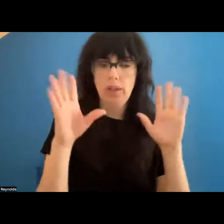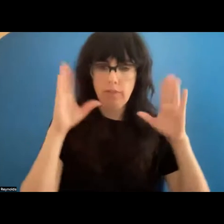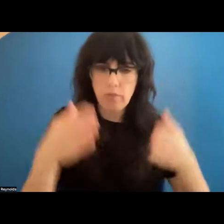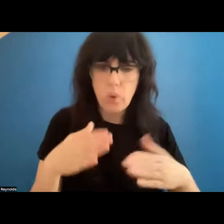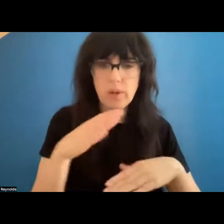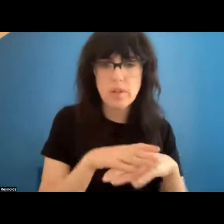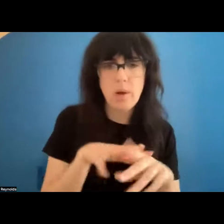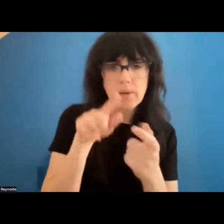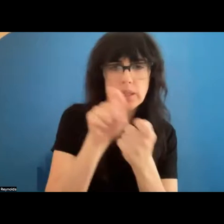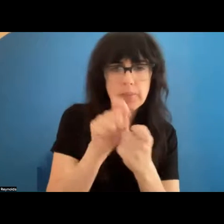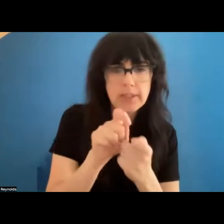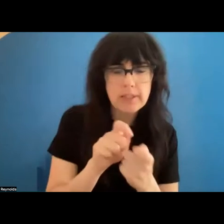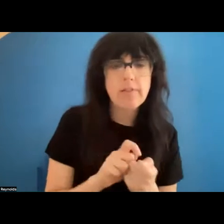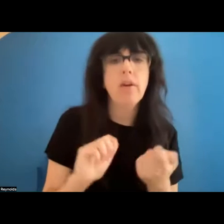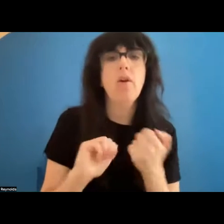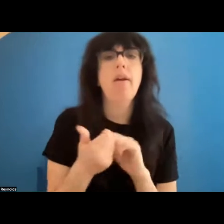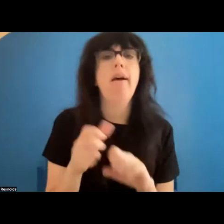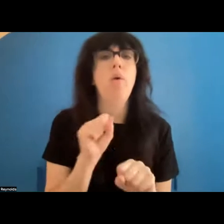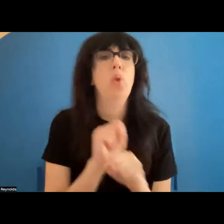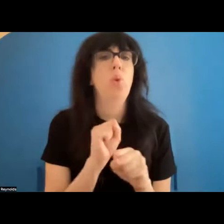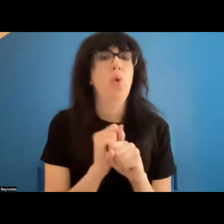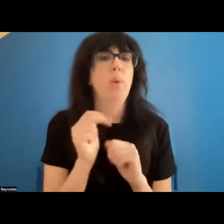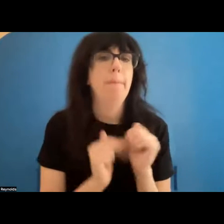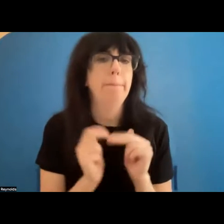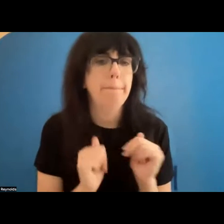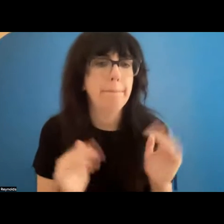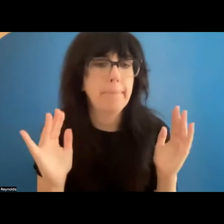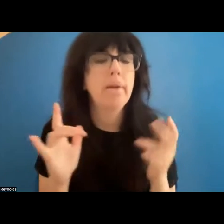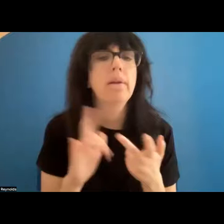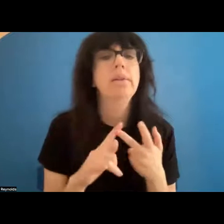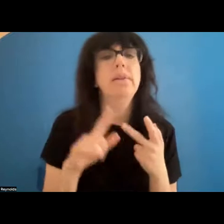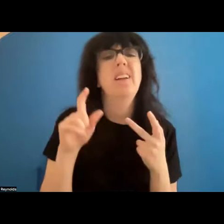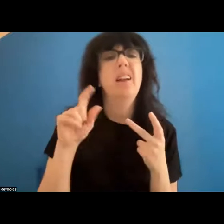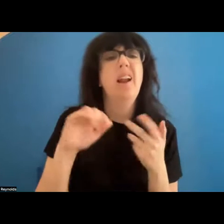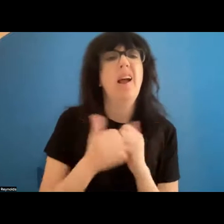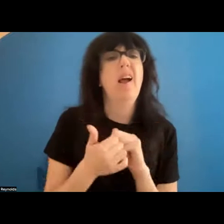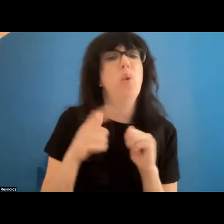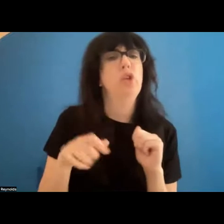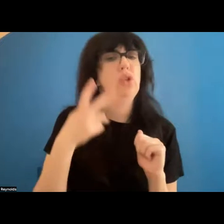particularities and the nature of how the work was built and how it should be scene. I think